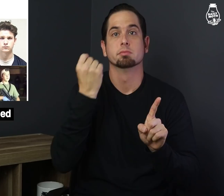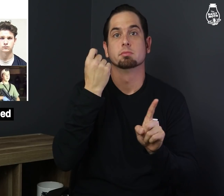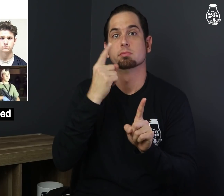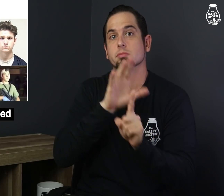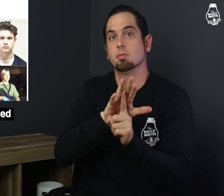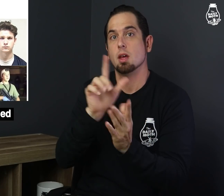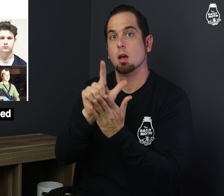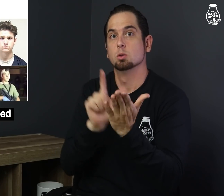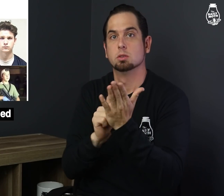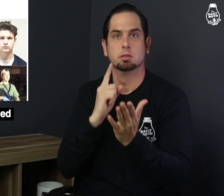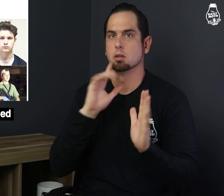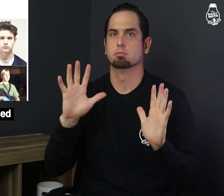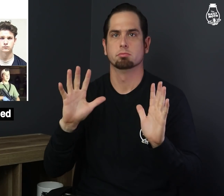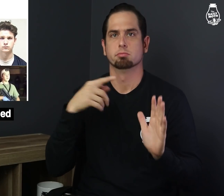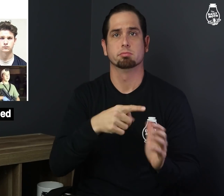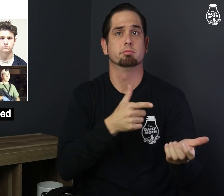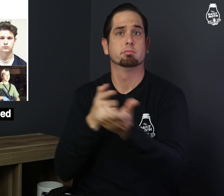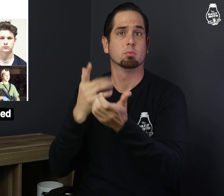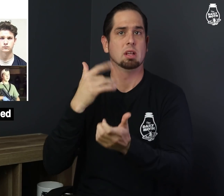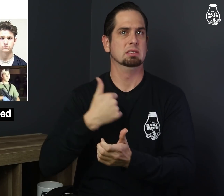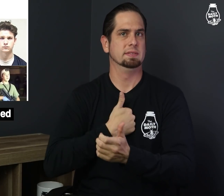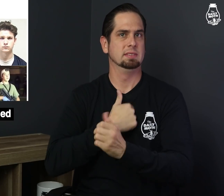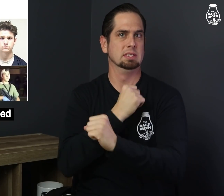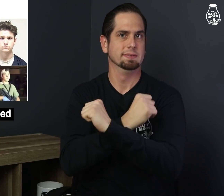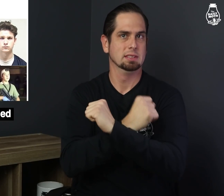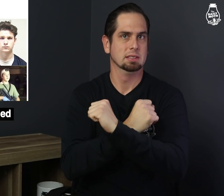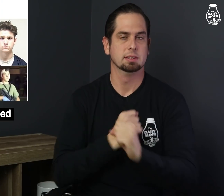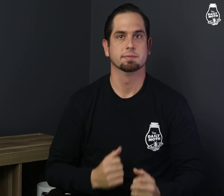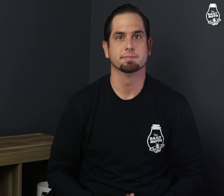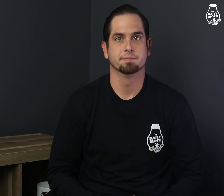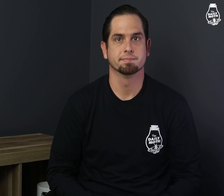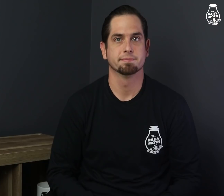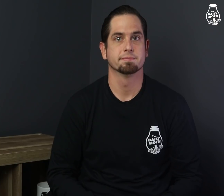His attorneys said he was acting in self-defense.